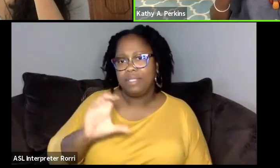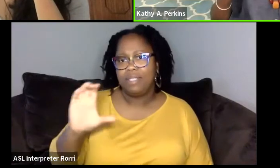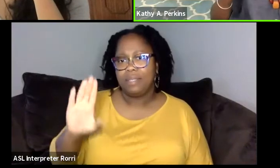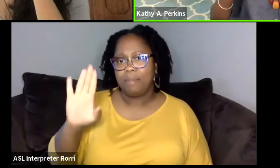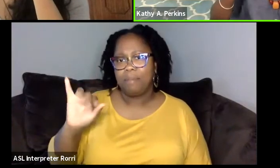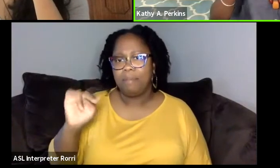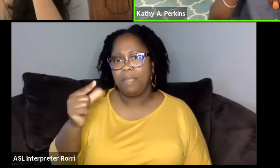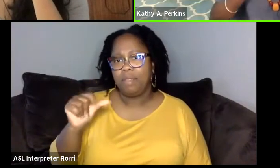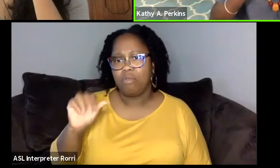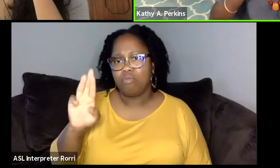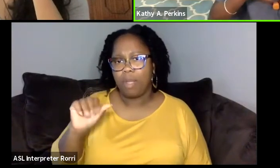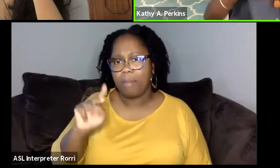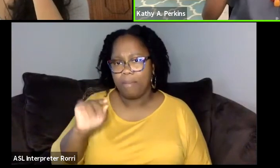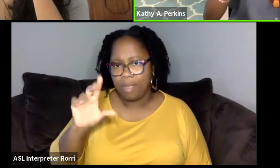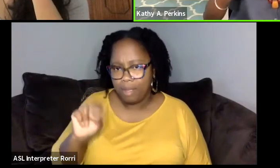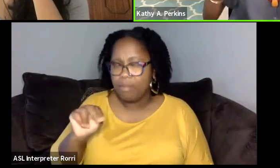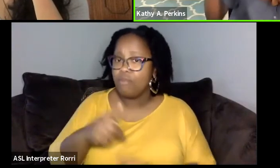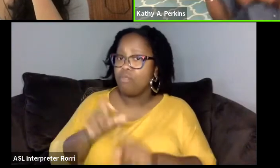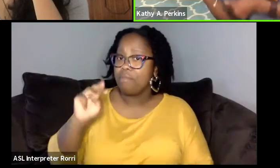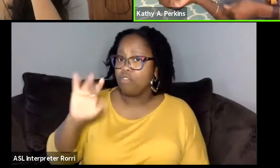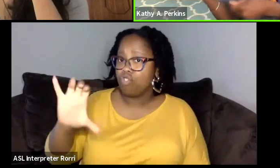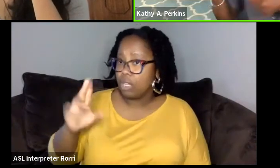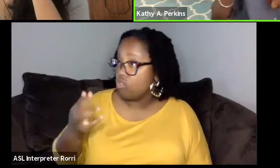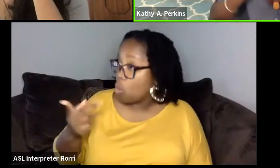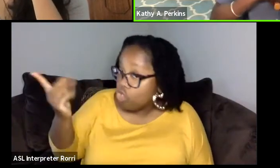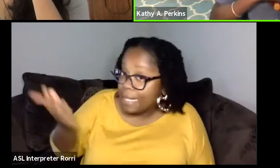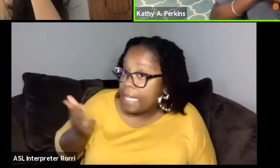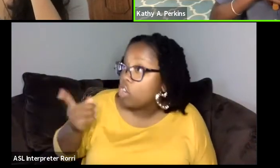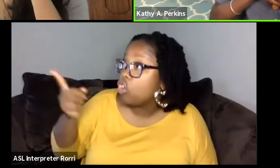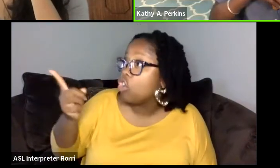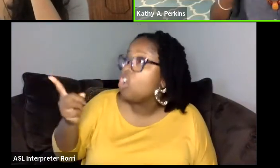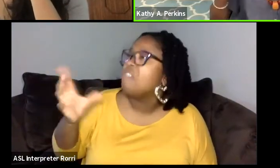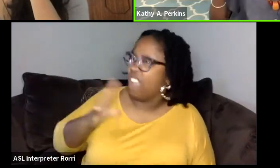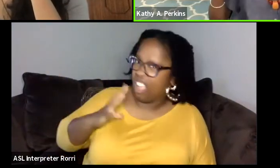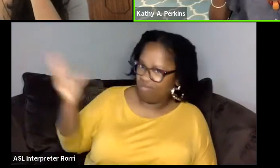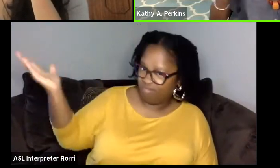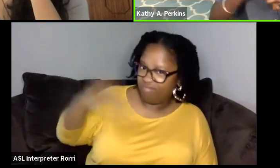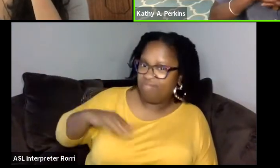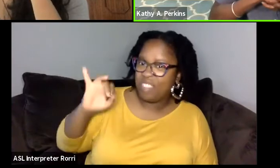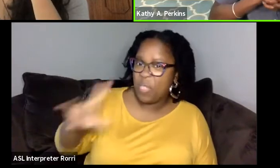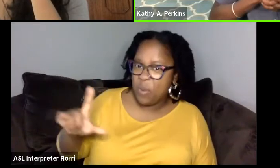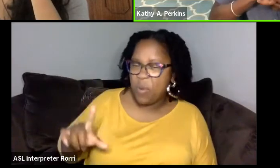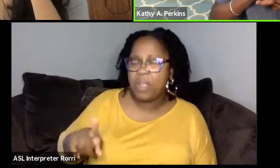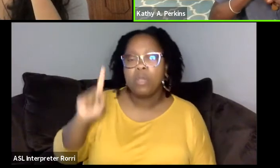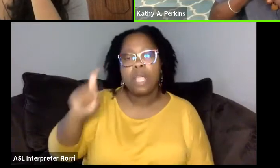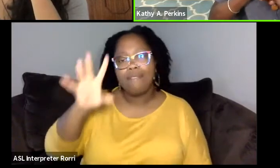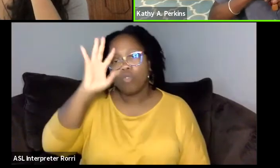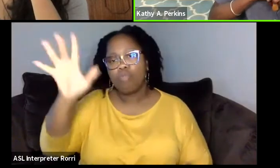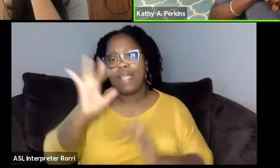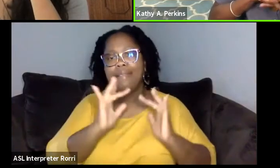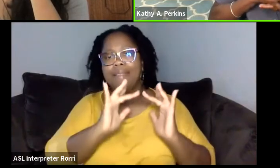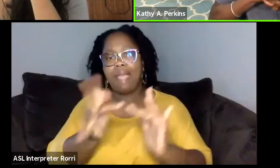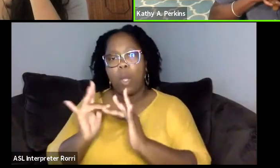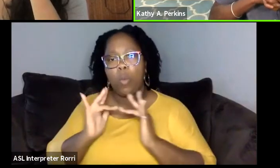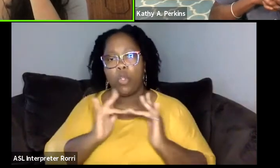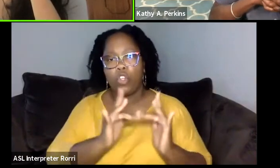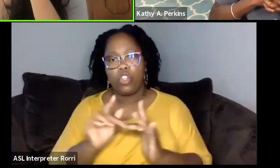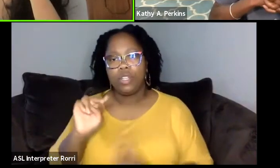So it was like, "Oh, she's in the country. It's like, "Oh, okay, well, we'll bring it to Illinois." So, we have to create that network? Right. Right.